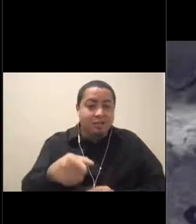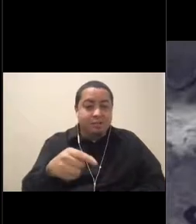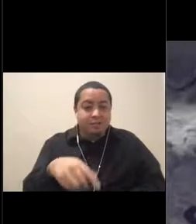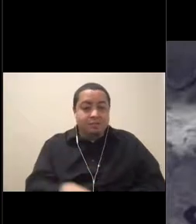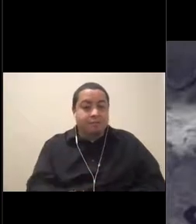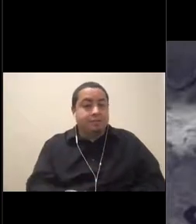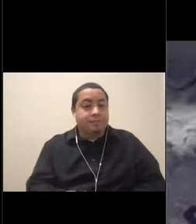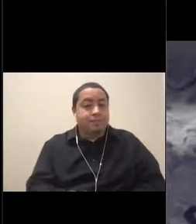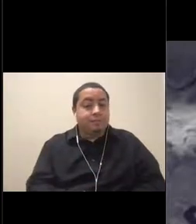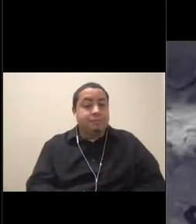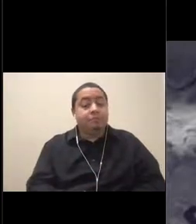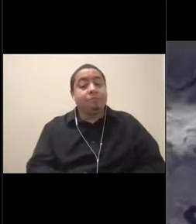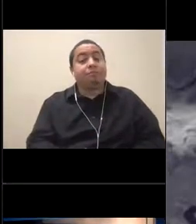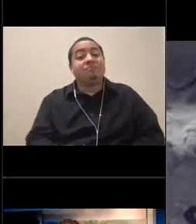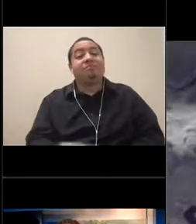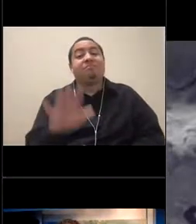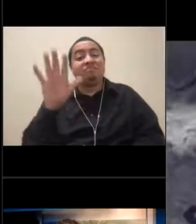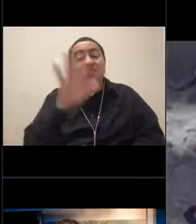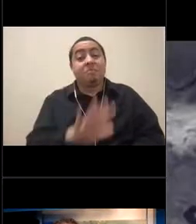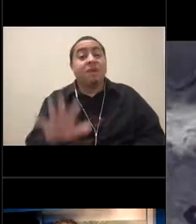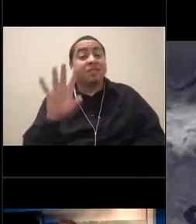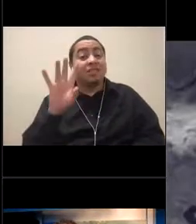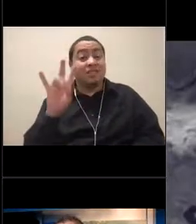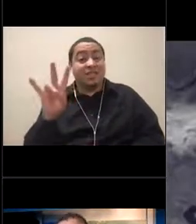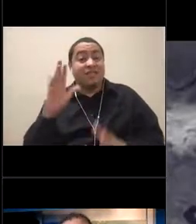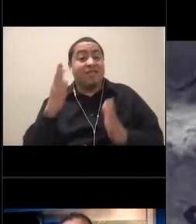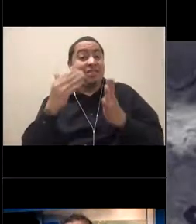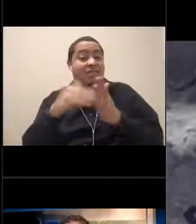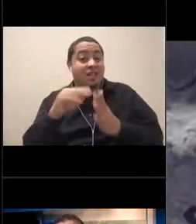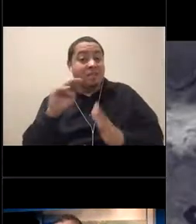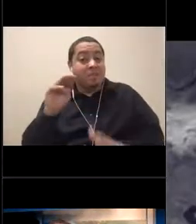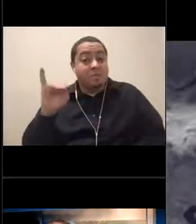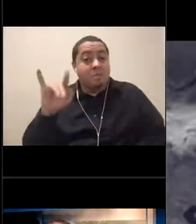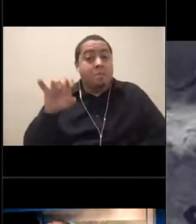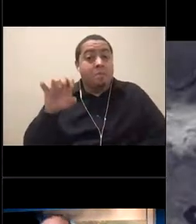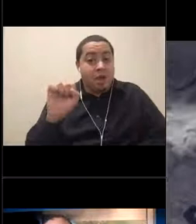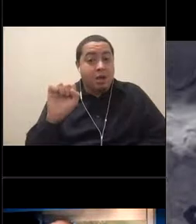And like I said, it's about 7,000 miles, but I'd like to take another question from you all.